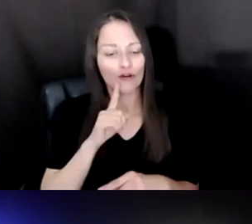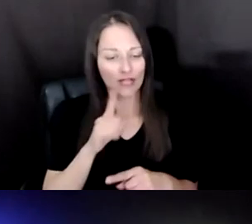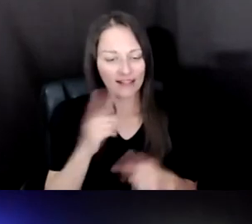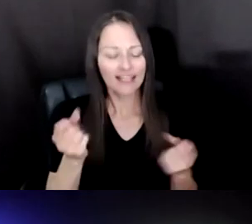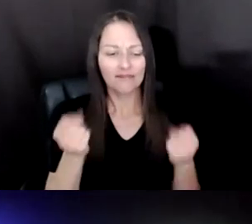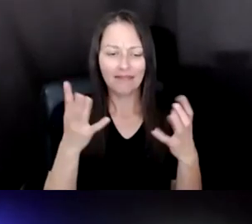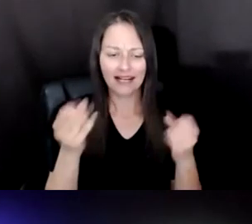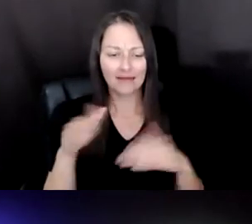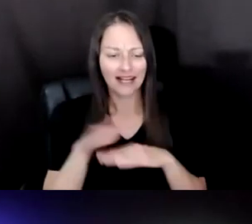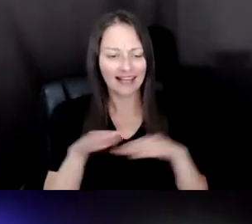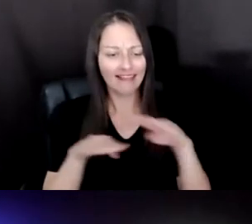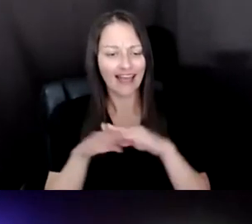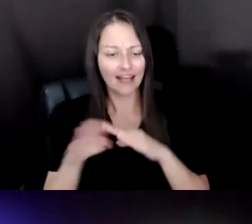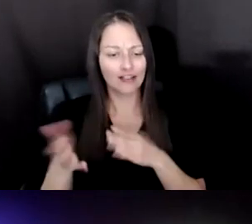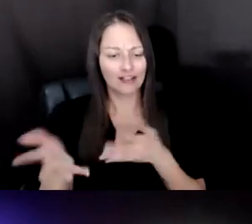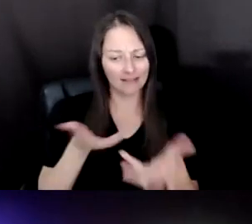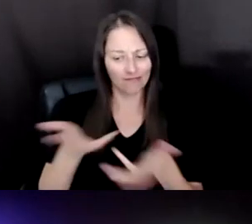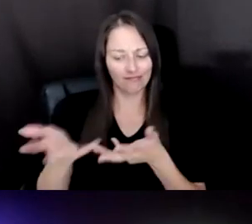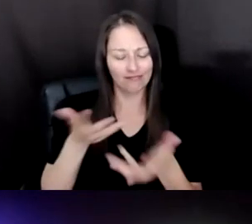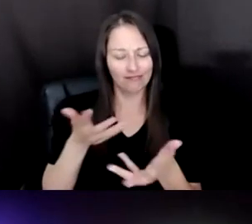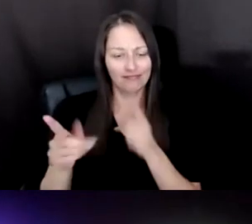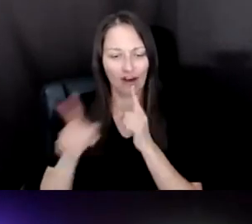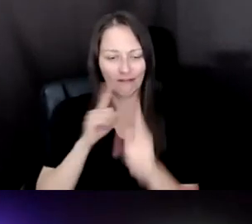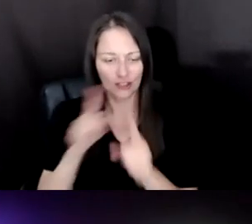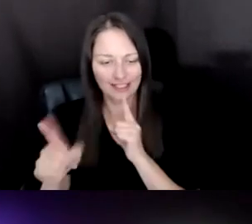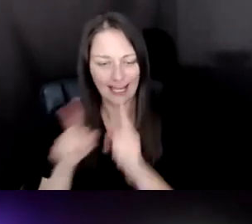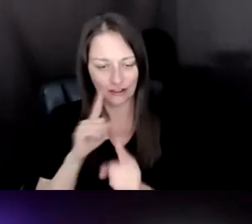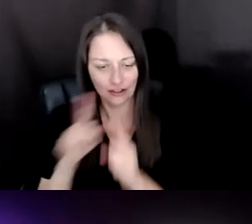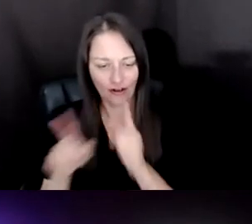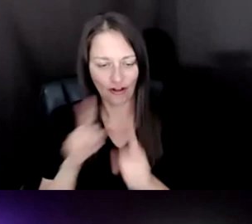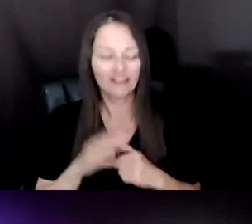AND MULTI-DIRECTIONAL. I THINK THE HRAH, DEFINITELY. I THINK THIS PROJECT WAS FIRST OF ALL